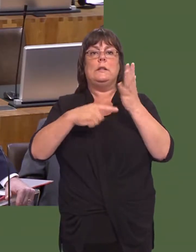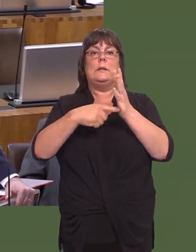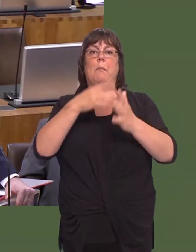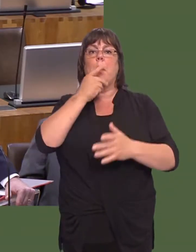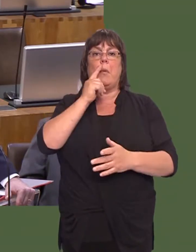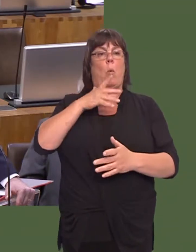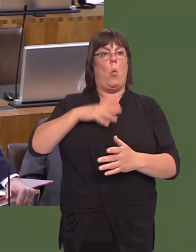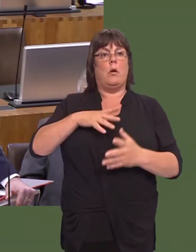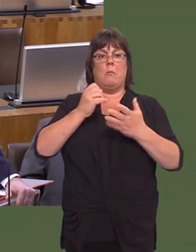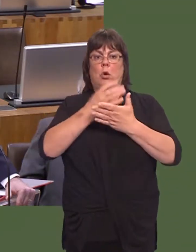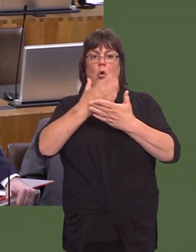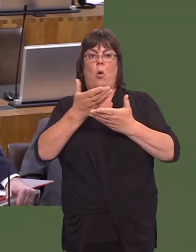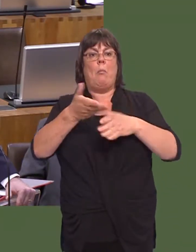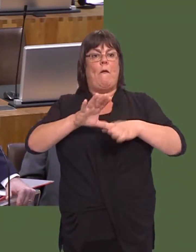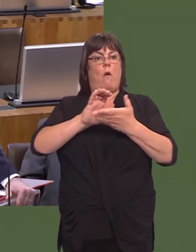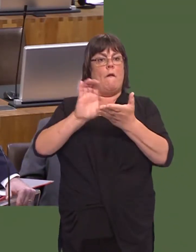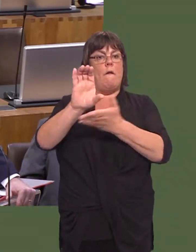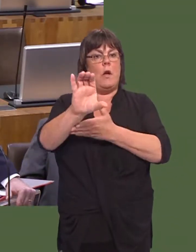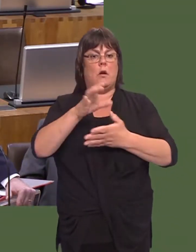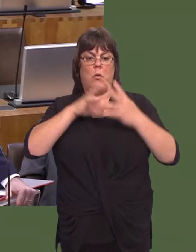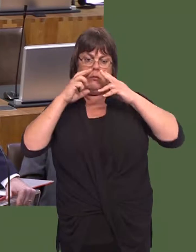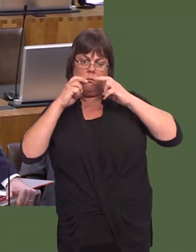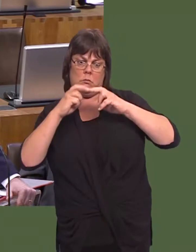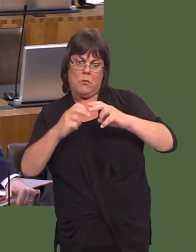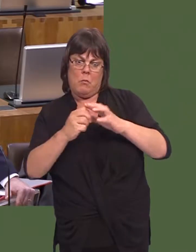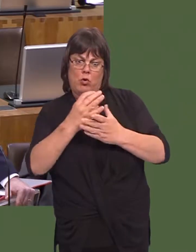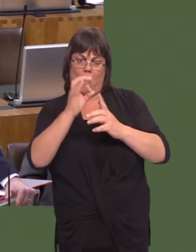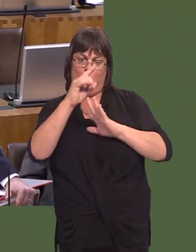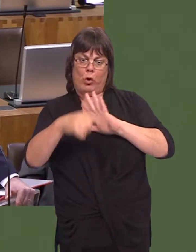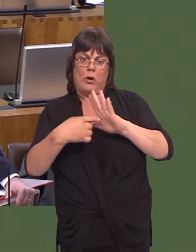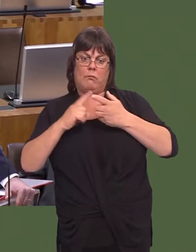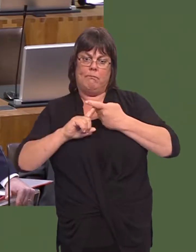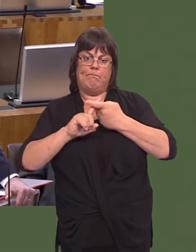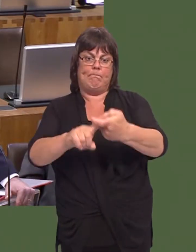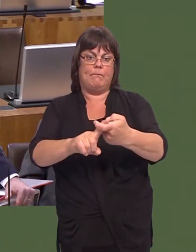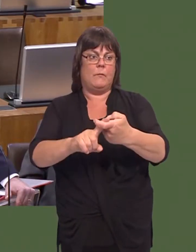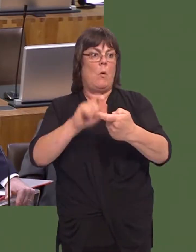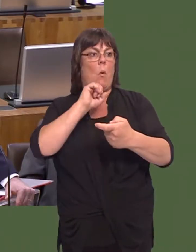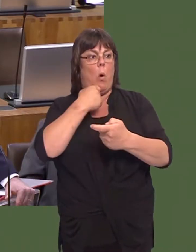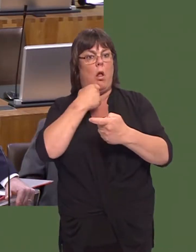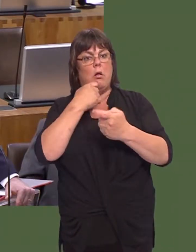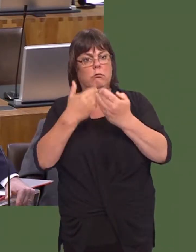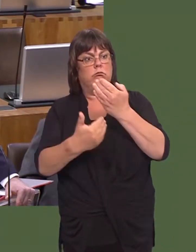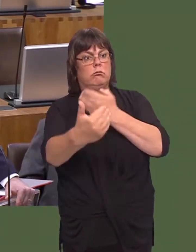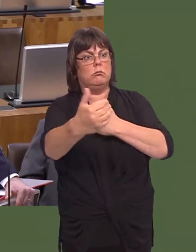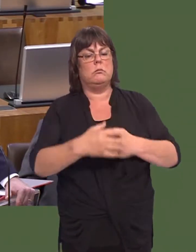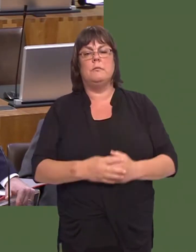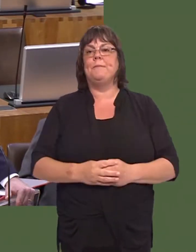They would expect us, in Blaenau Gwent, to look at this very carefully, in order to make sure that the project stands up on its own for years to come.